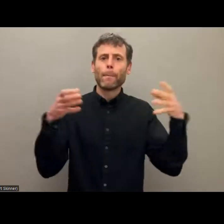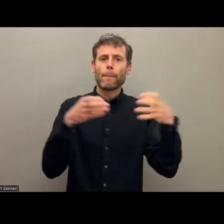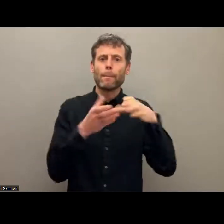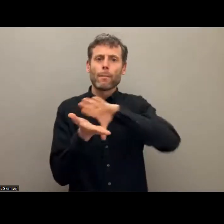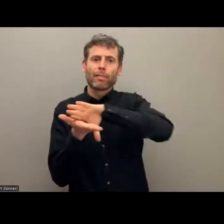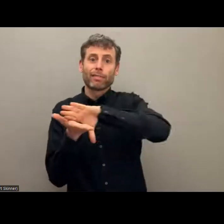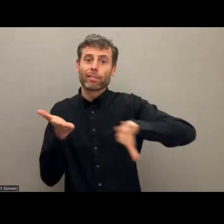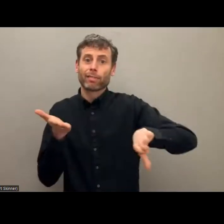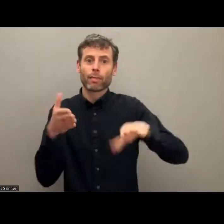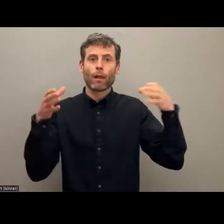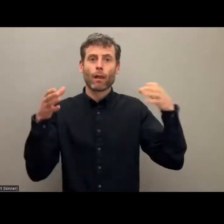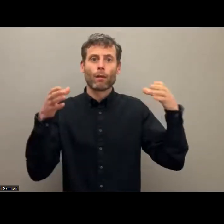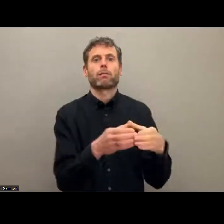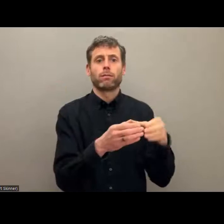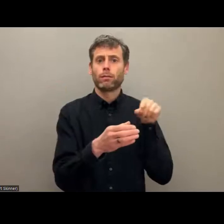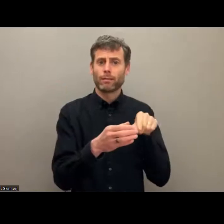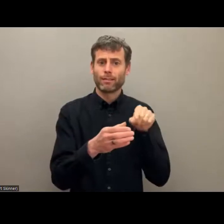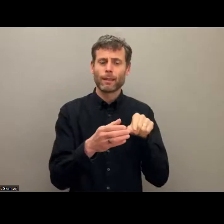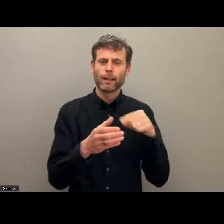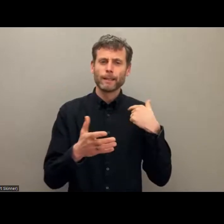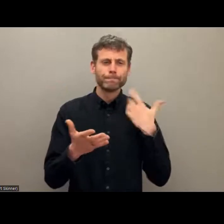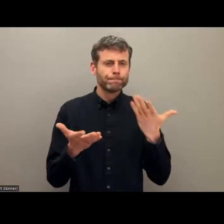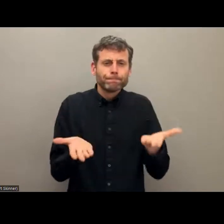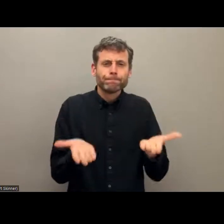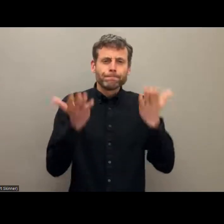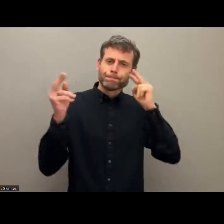are called to say about their situation. Let